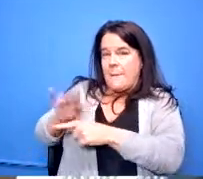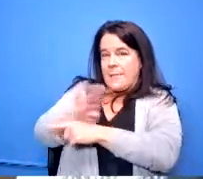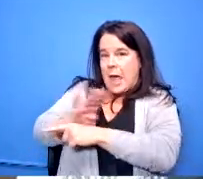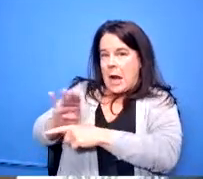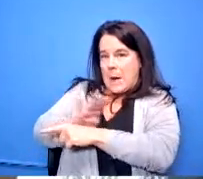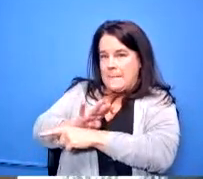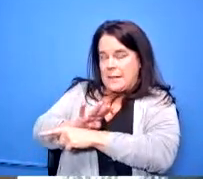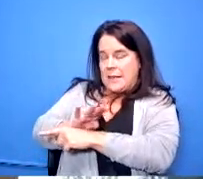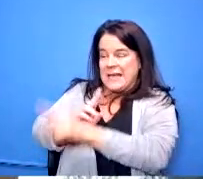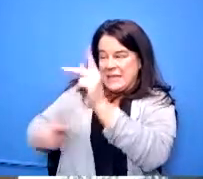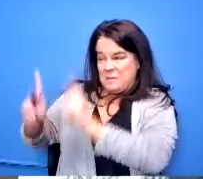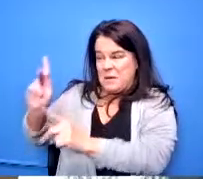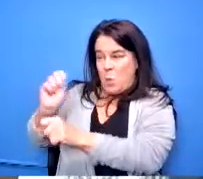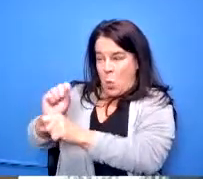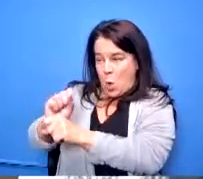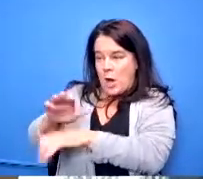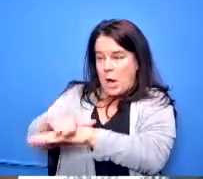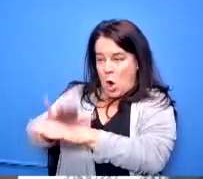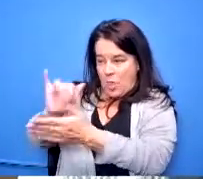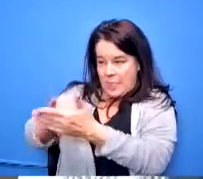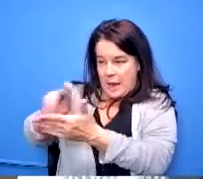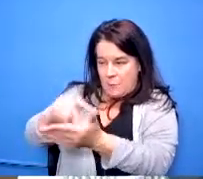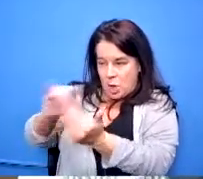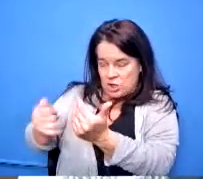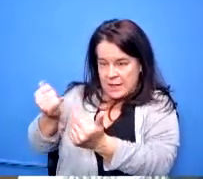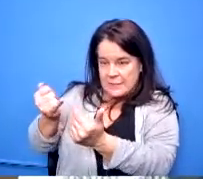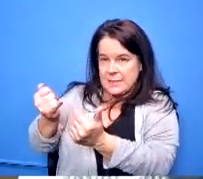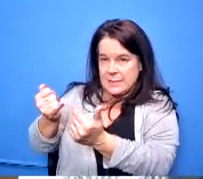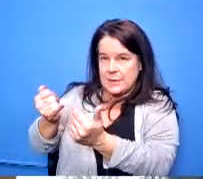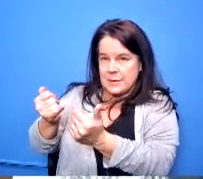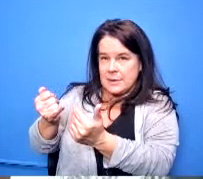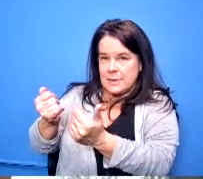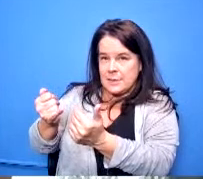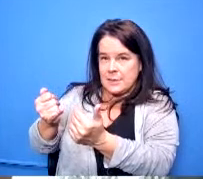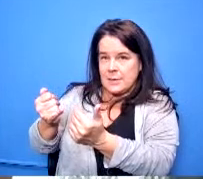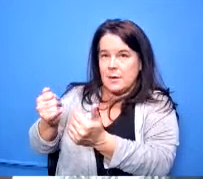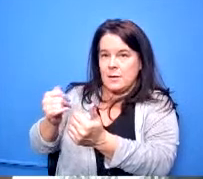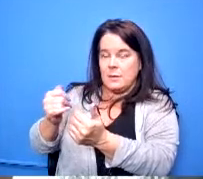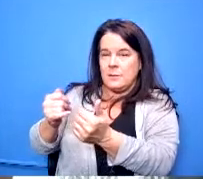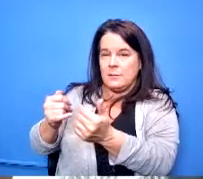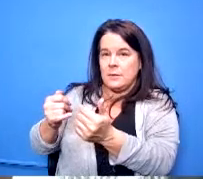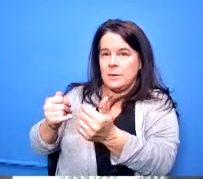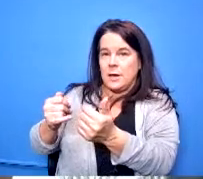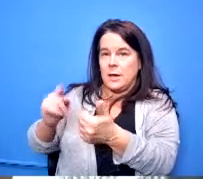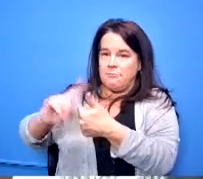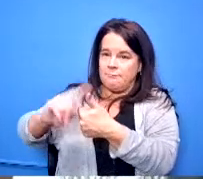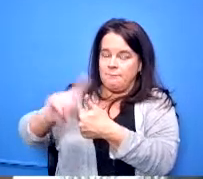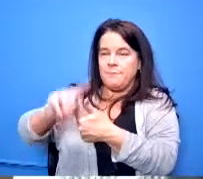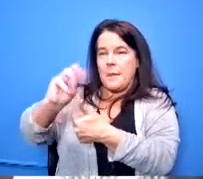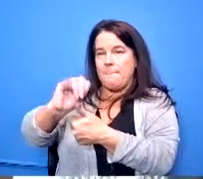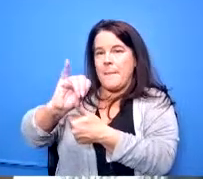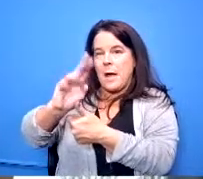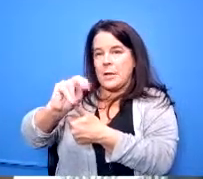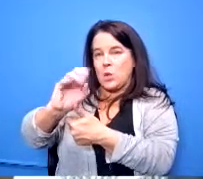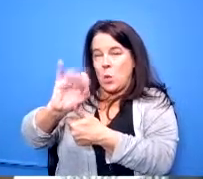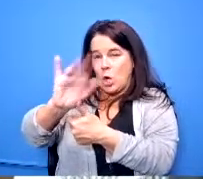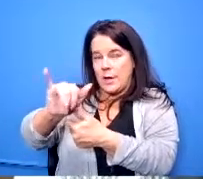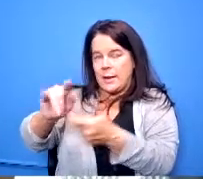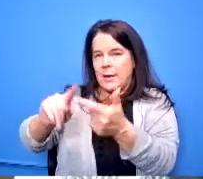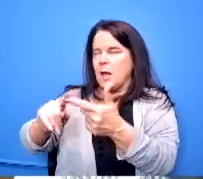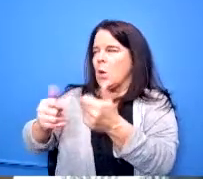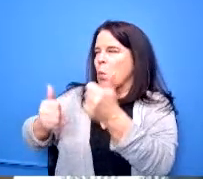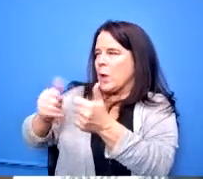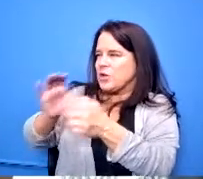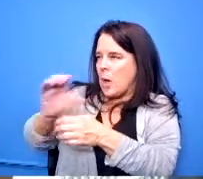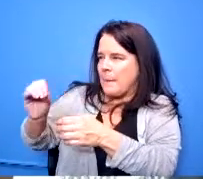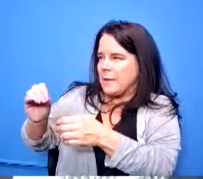project meet the that or or of a minority or um um in which company in the subcontractors company